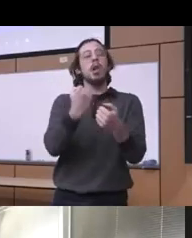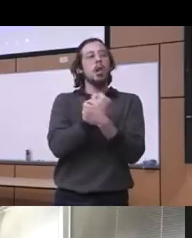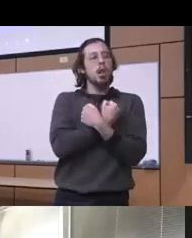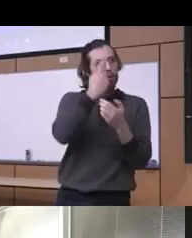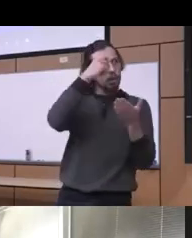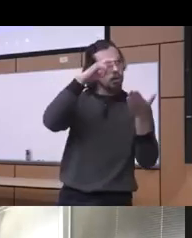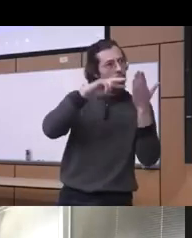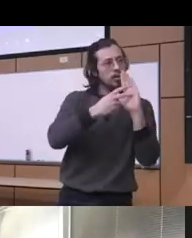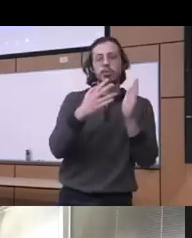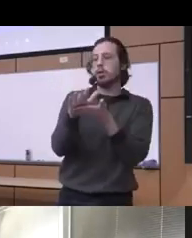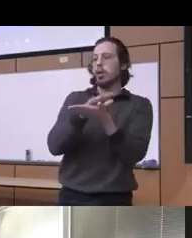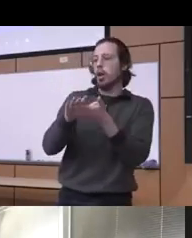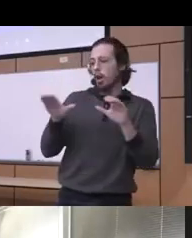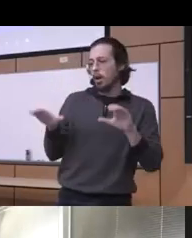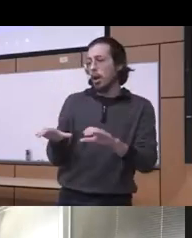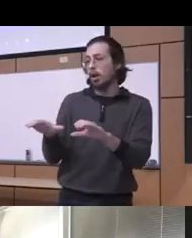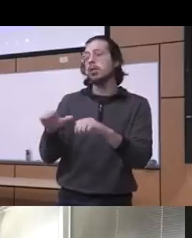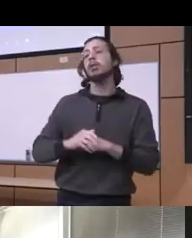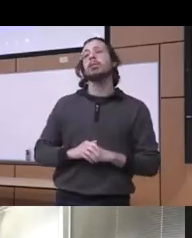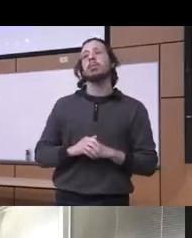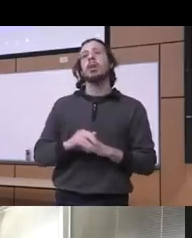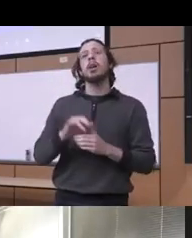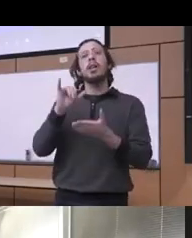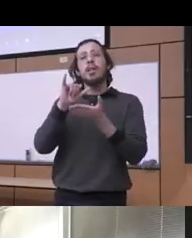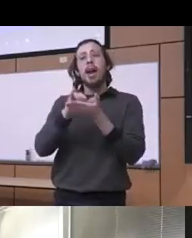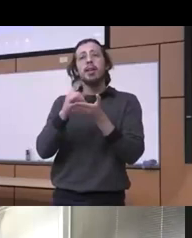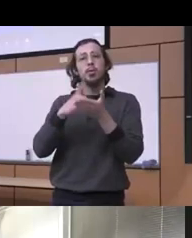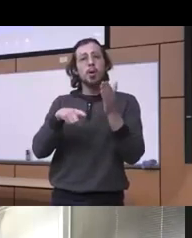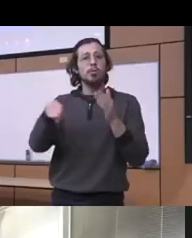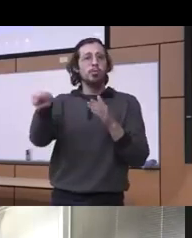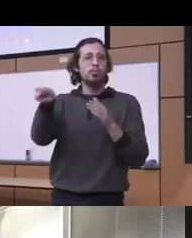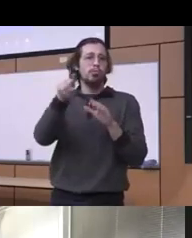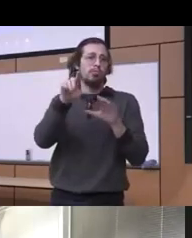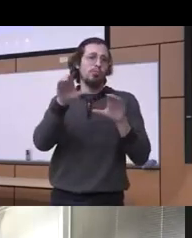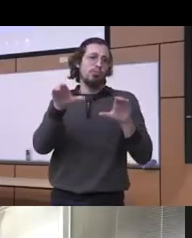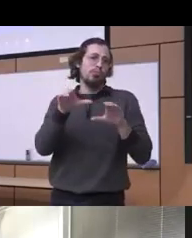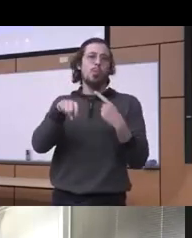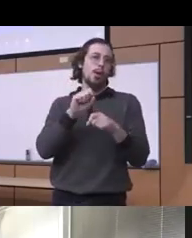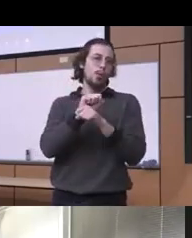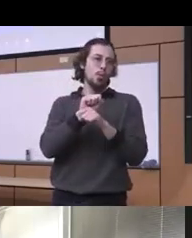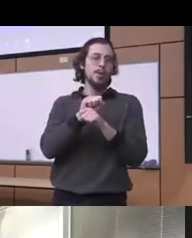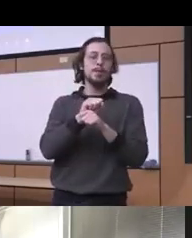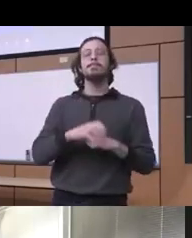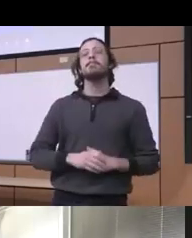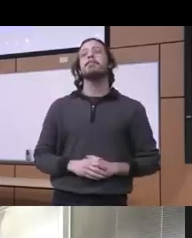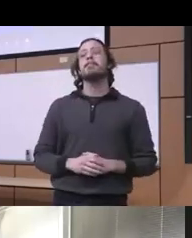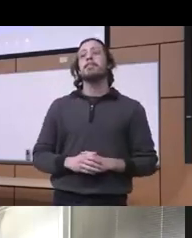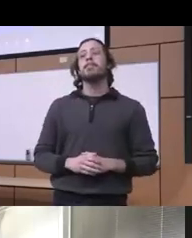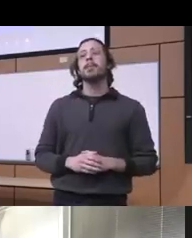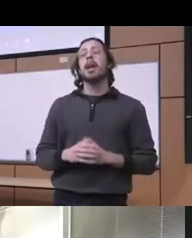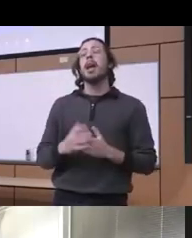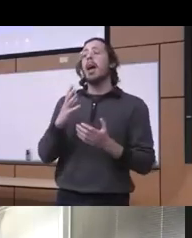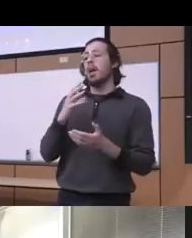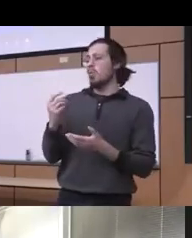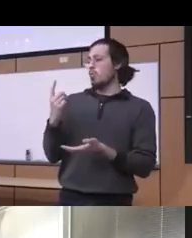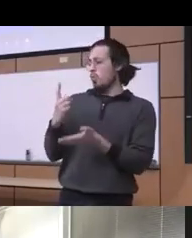be which really is what you do in your practice and what's supposed to be done and practice you